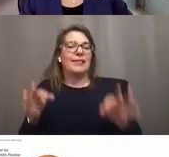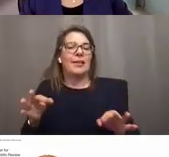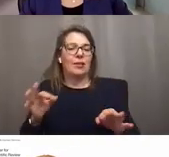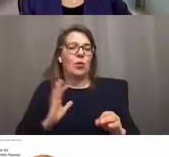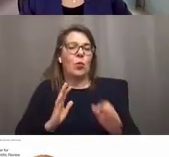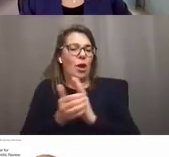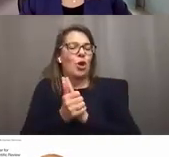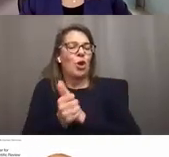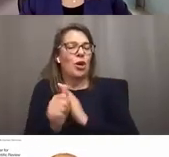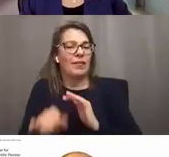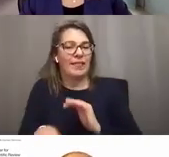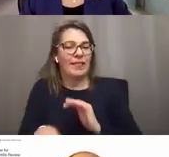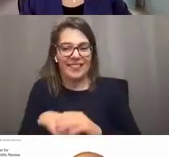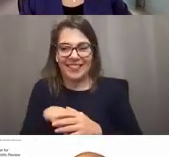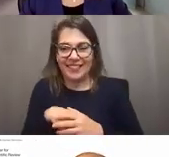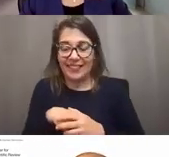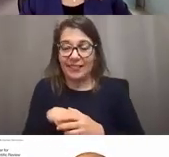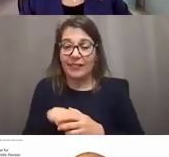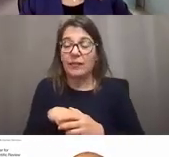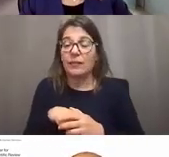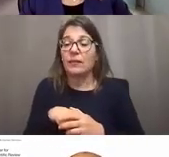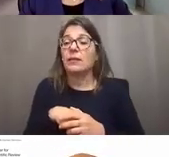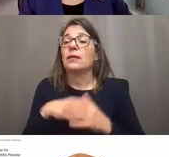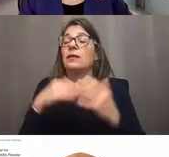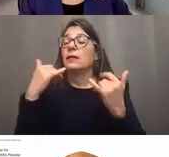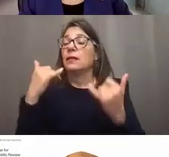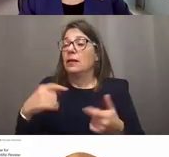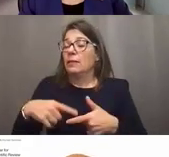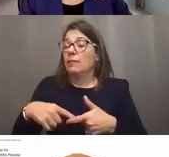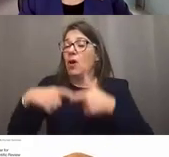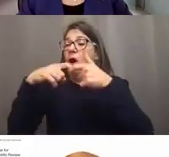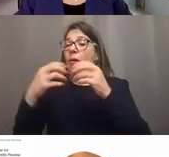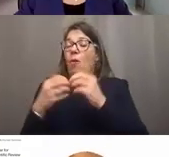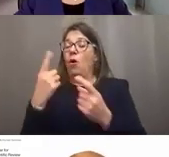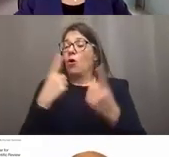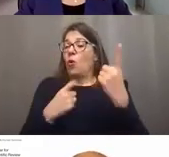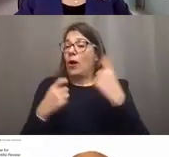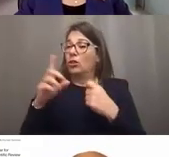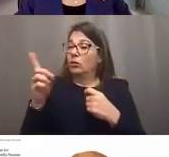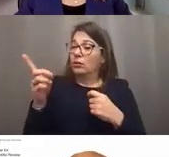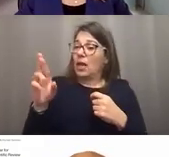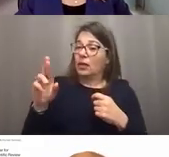So now having talked about the SRG assignment, I'm going to pause and we'll take some more questions. Dr. Timmerman?